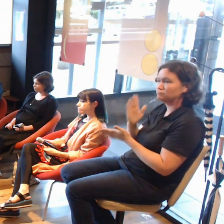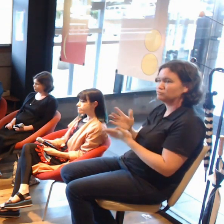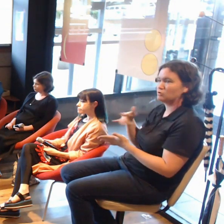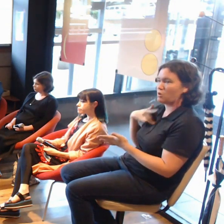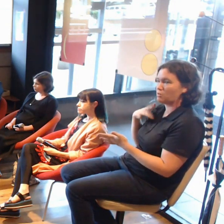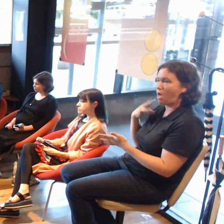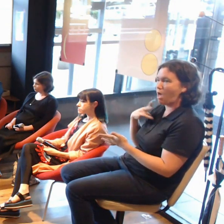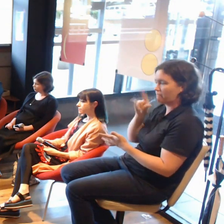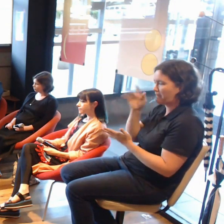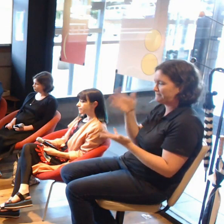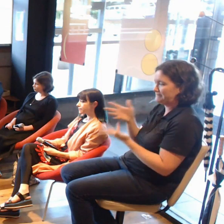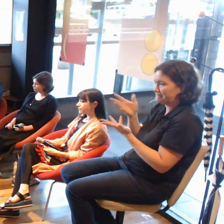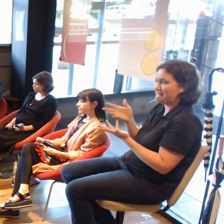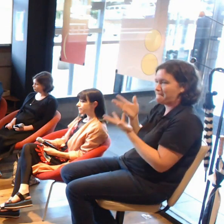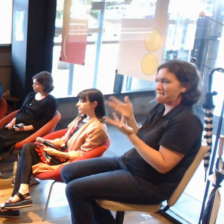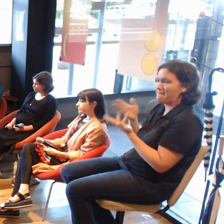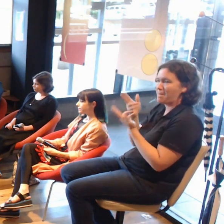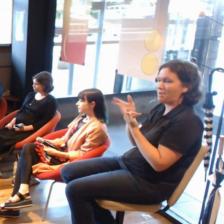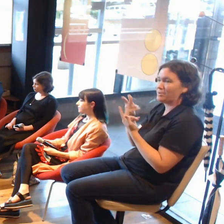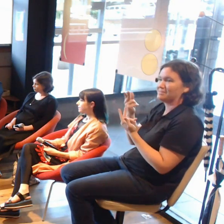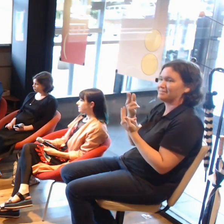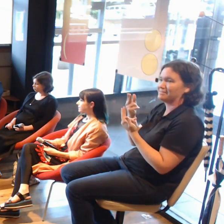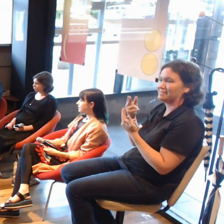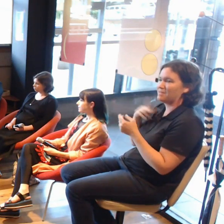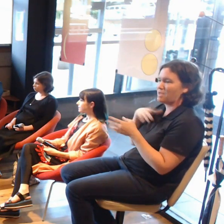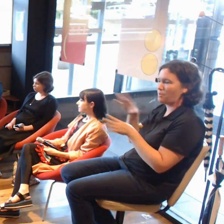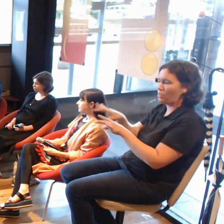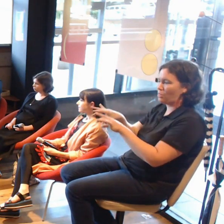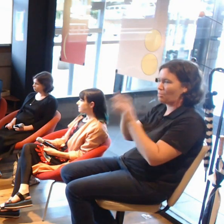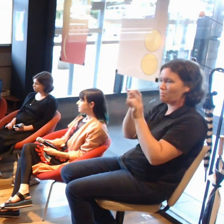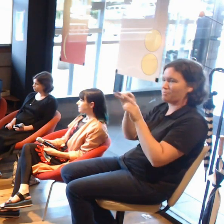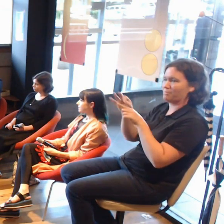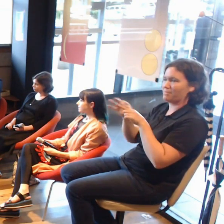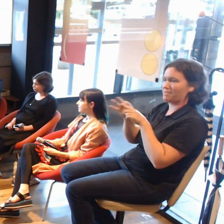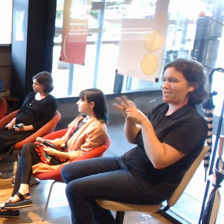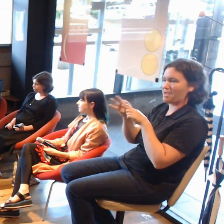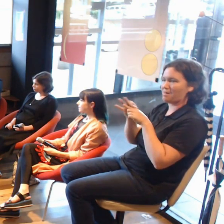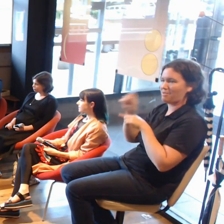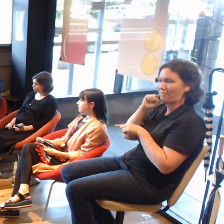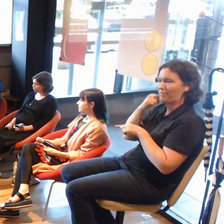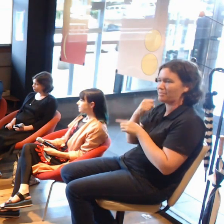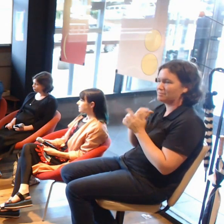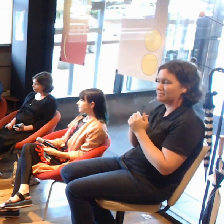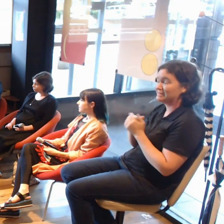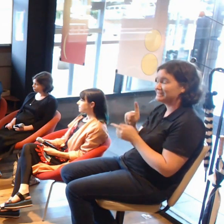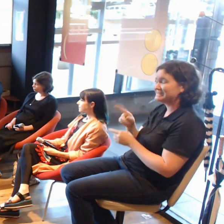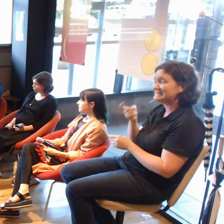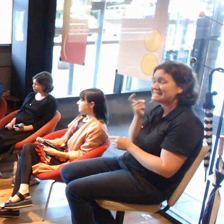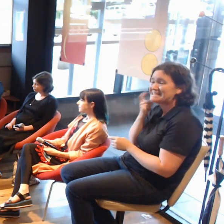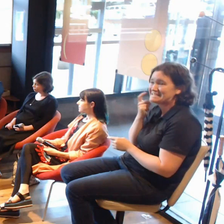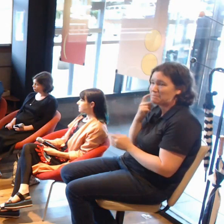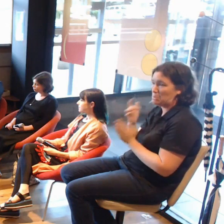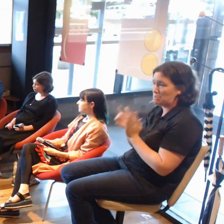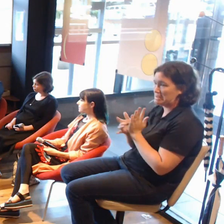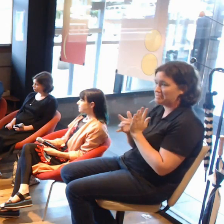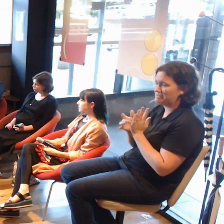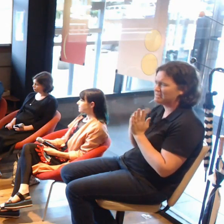and it'll pull the colour from the picture you've coloured in, and the drawings. Again, very simple stuff, just something to get your heads around if you've never used AR before,